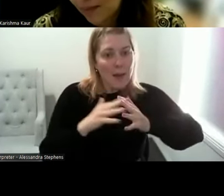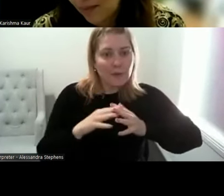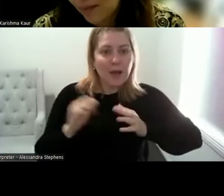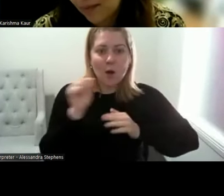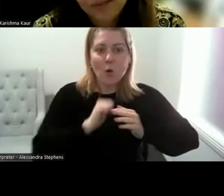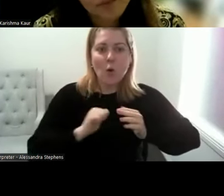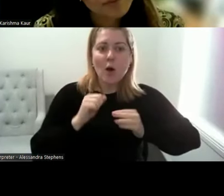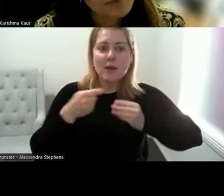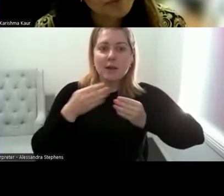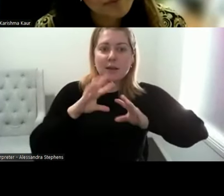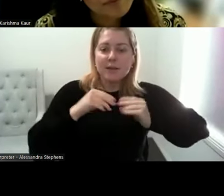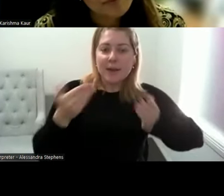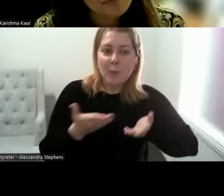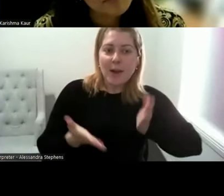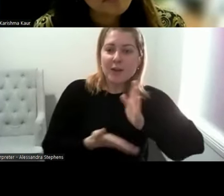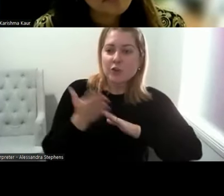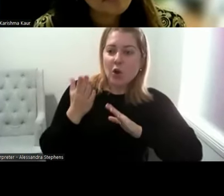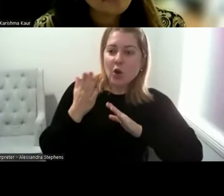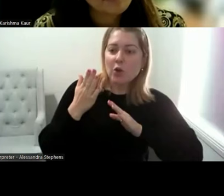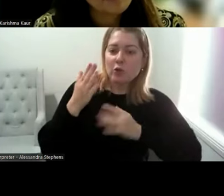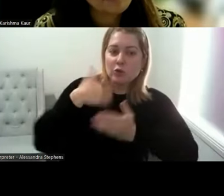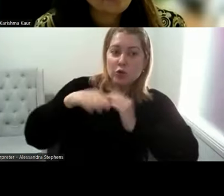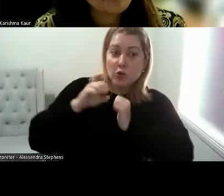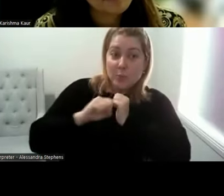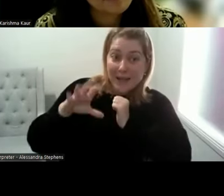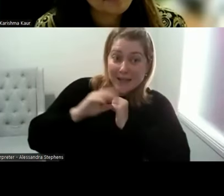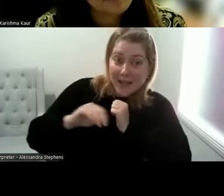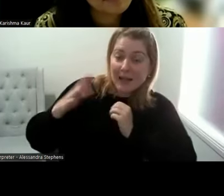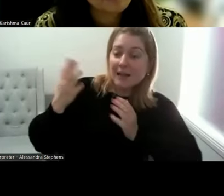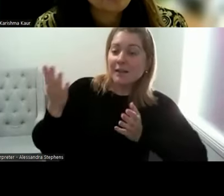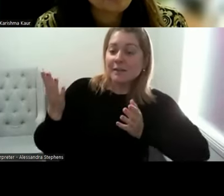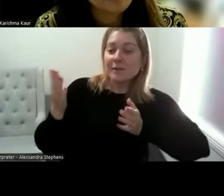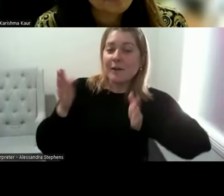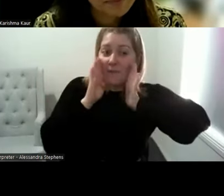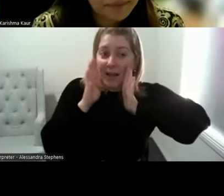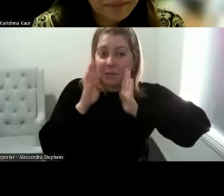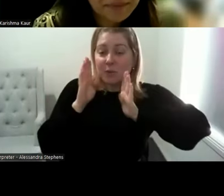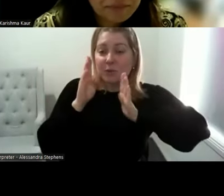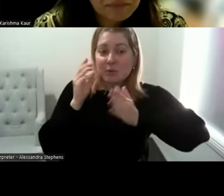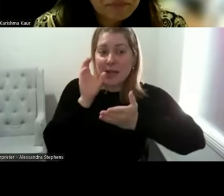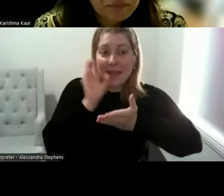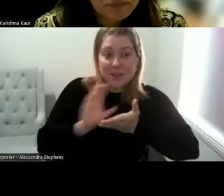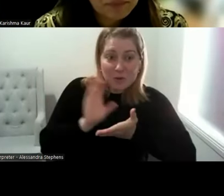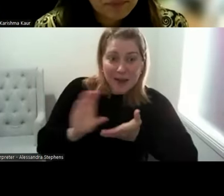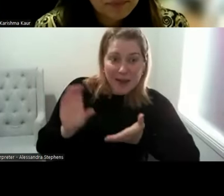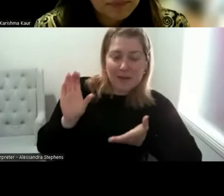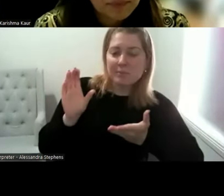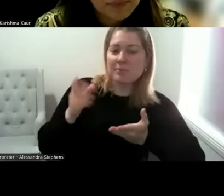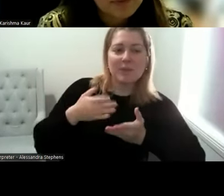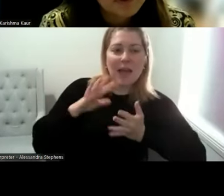social media is everywhere. How do we How do we, you know, infiltrate that information?